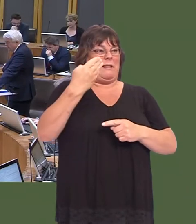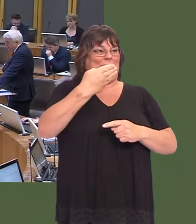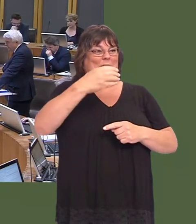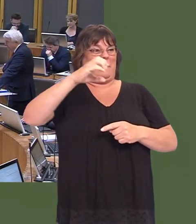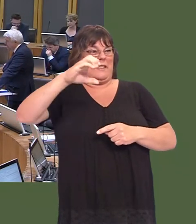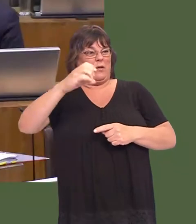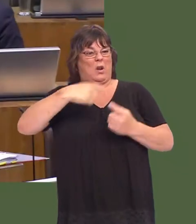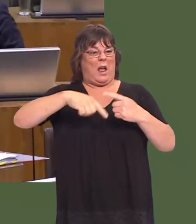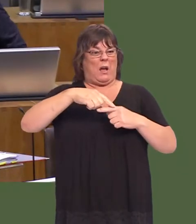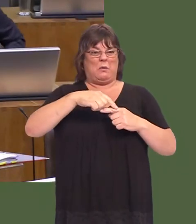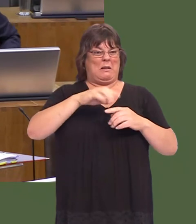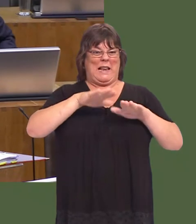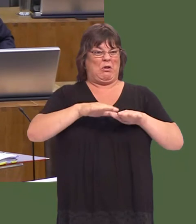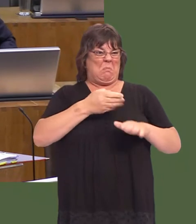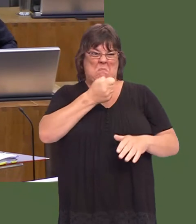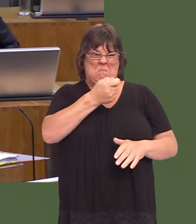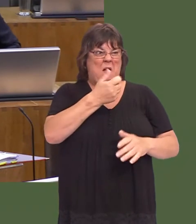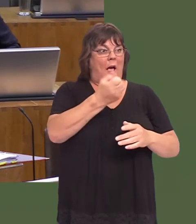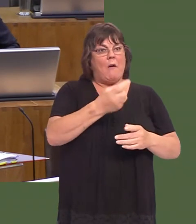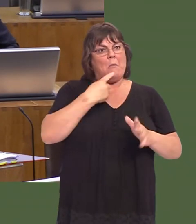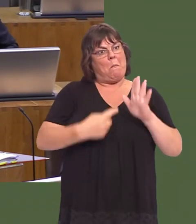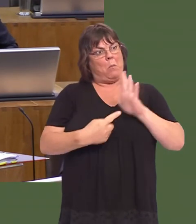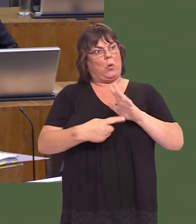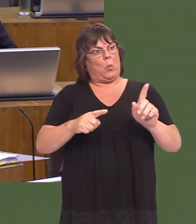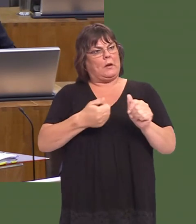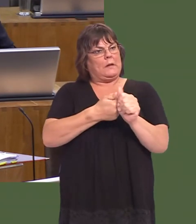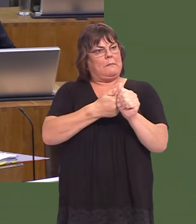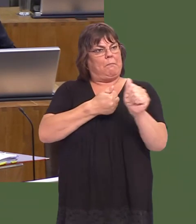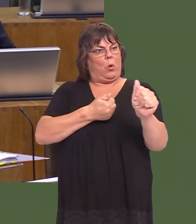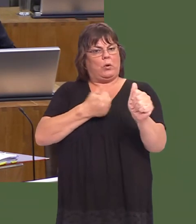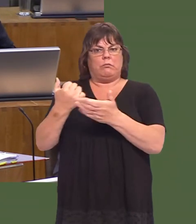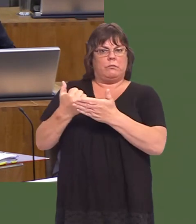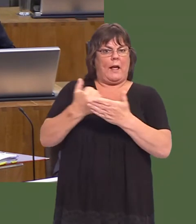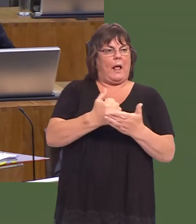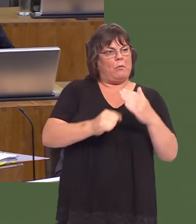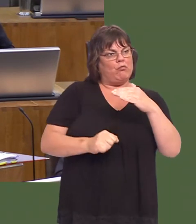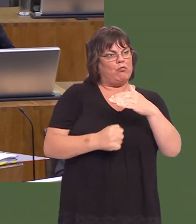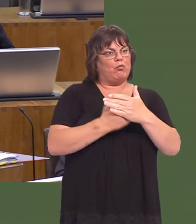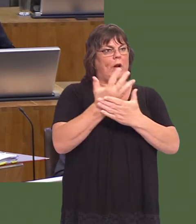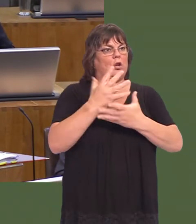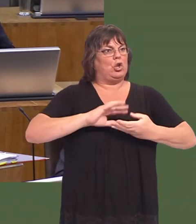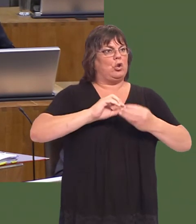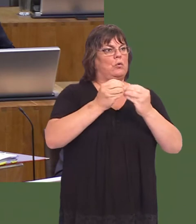we had very little else to show as a nation, sport played a huge part in developing modern Wales and giving people a sense of nationhood.